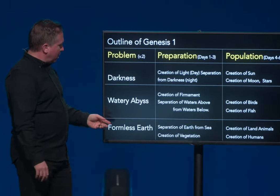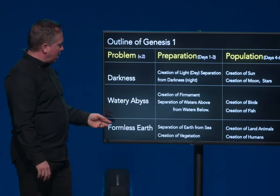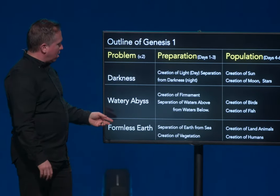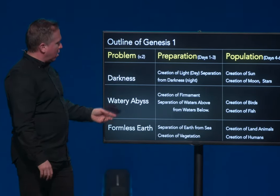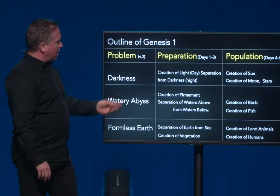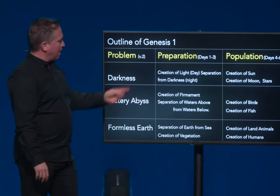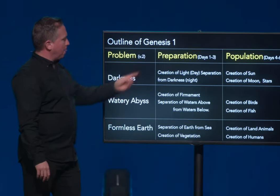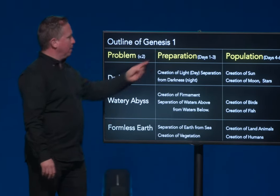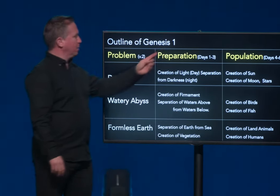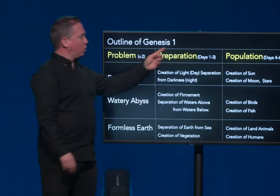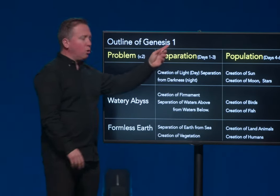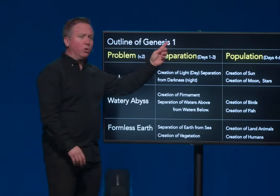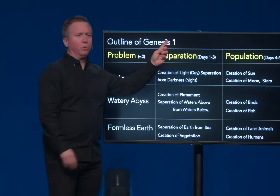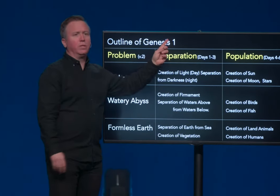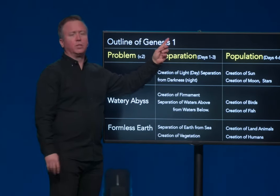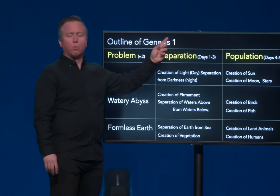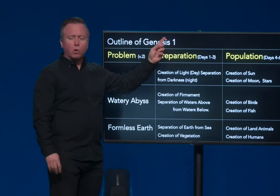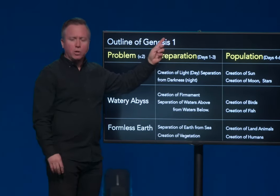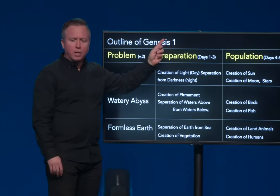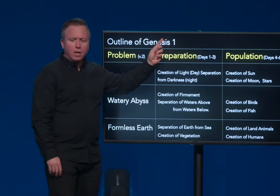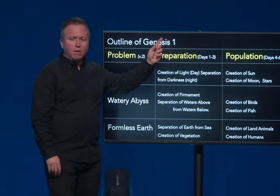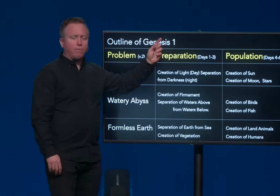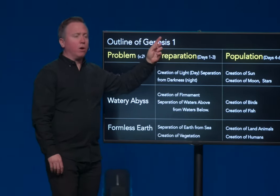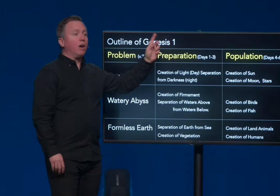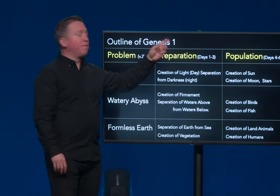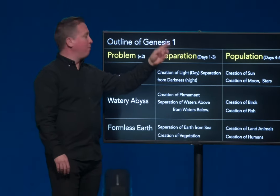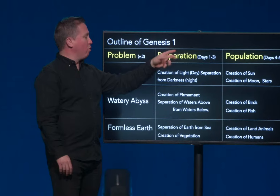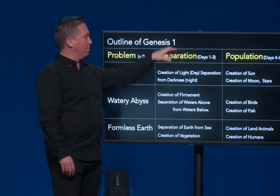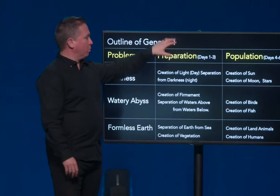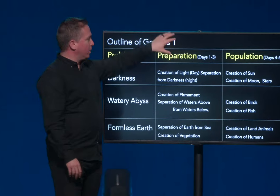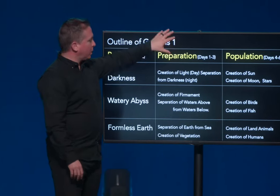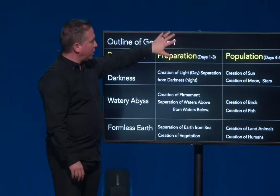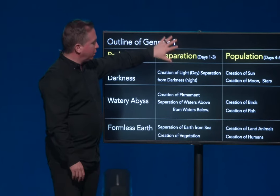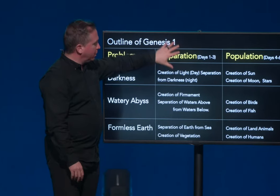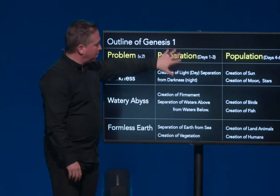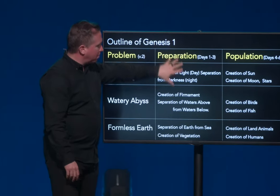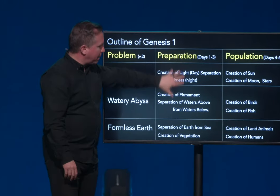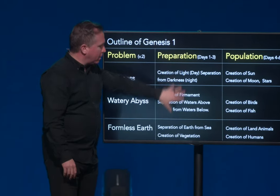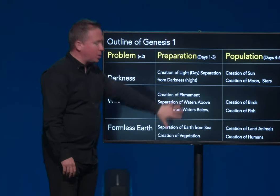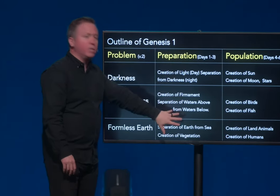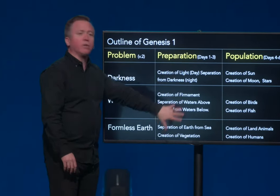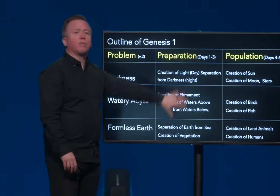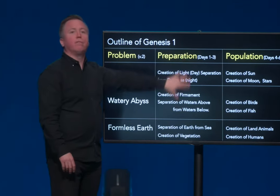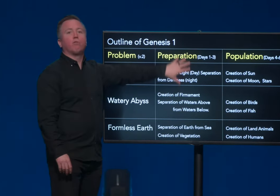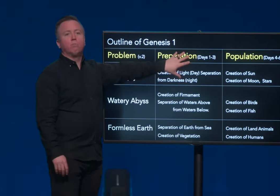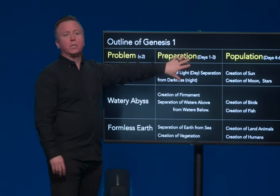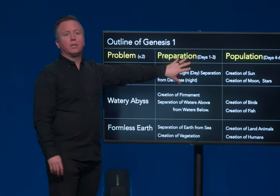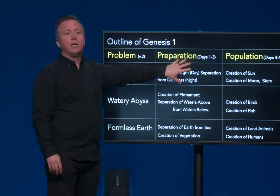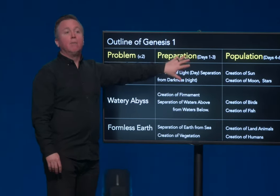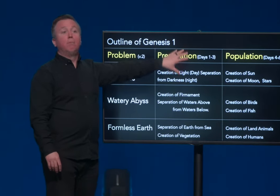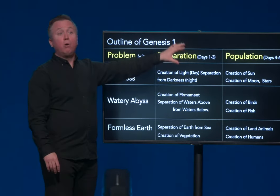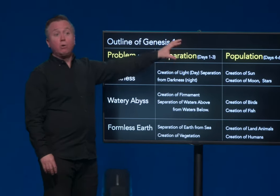Tohu is the word for unformed. What does God do? He prepares the earth. He forms it bow.